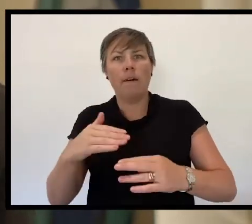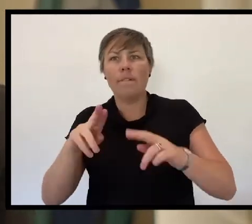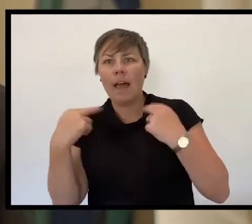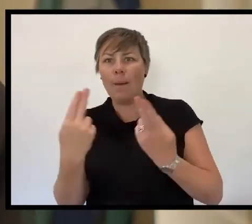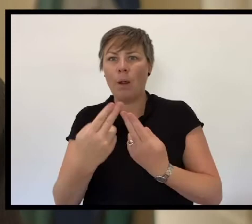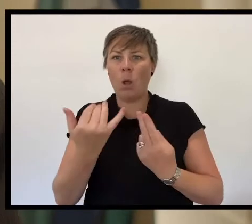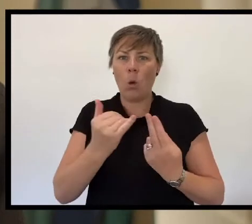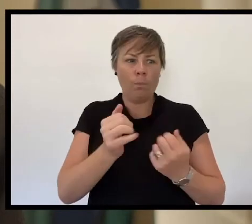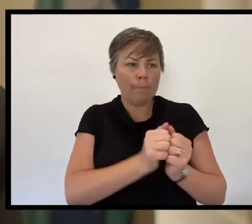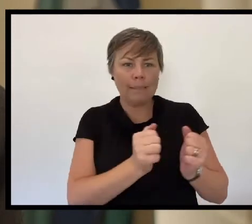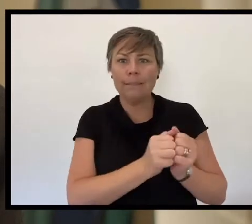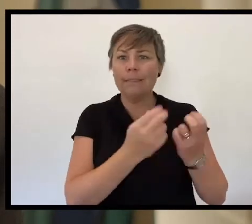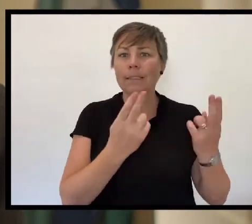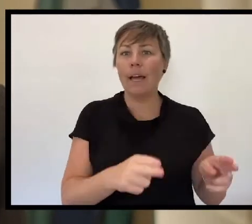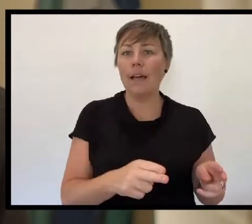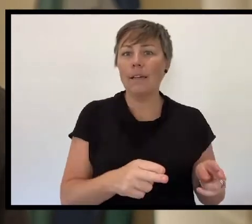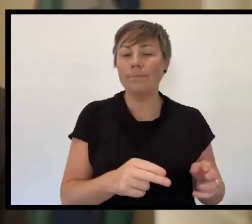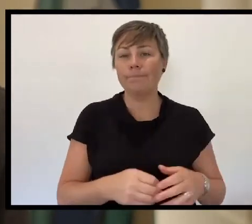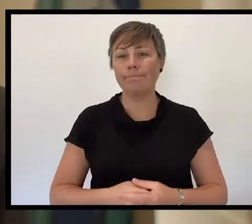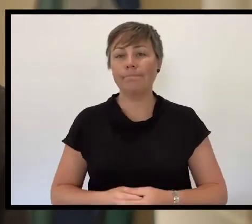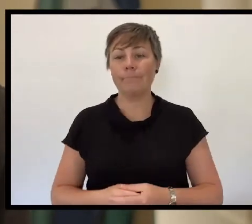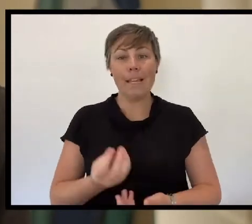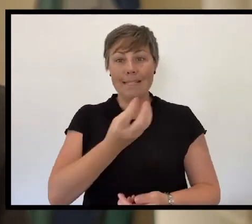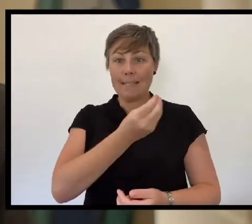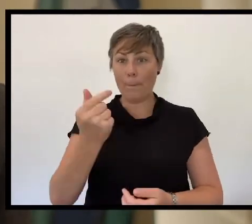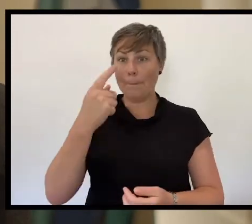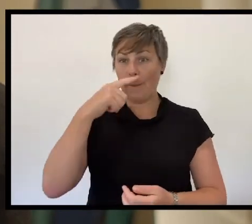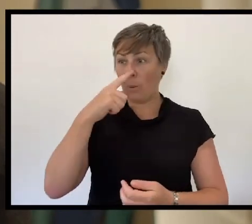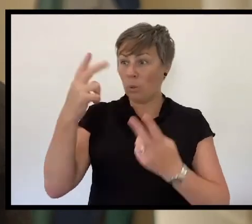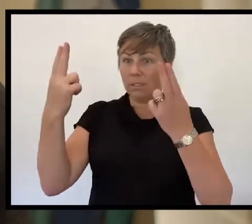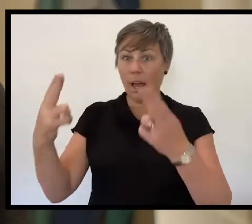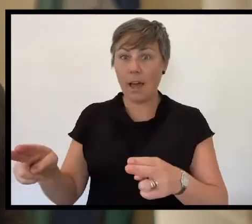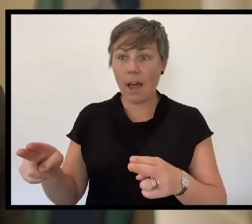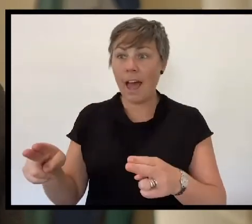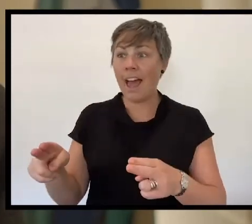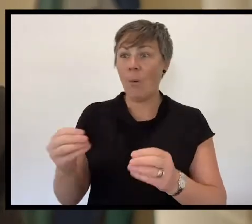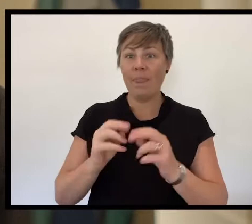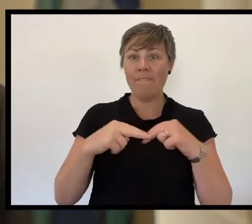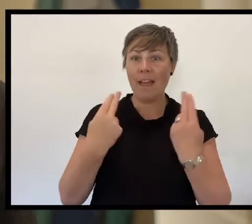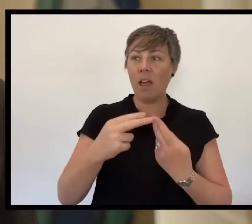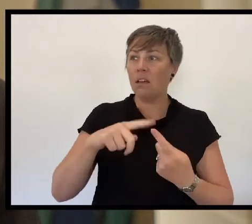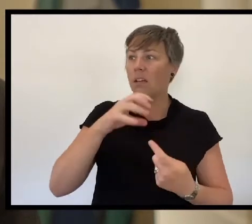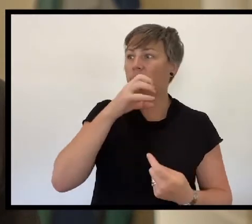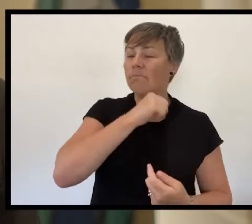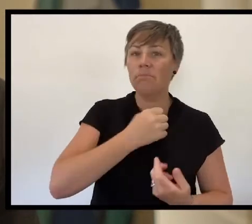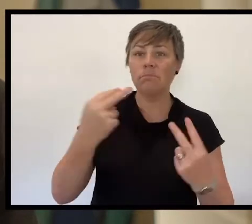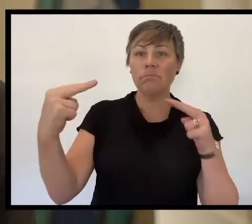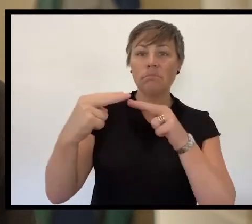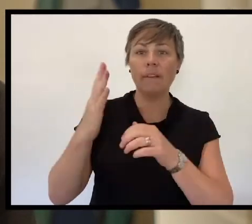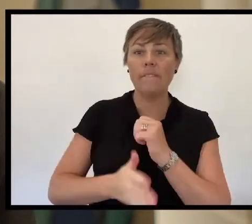have had to pass without celebration. We know that the men and women of our Australian Defence Force